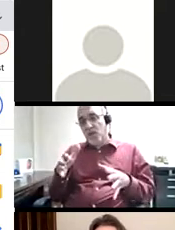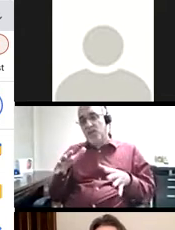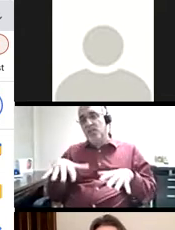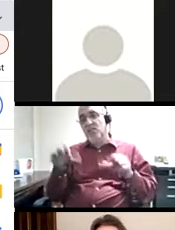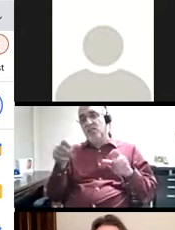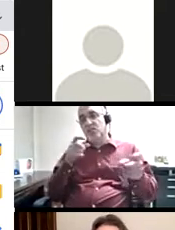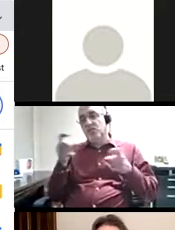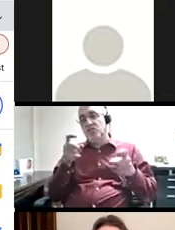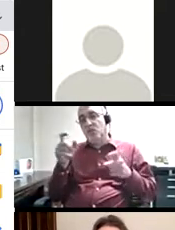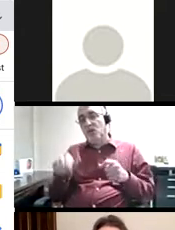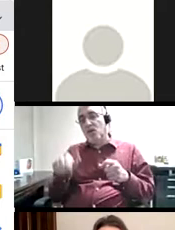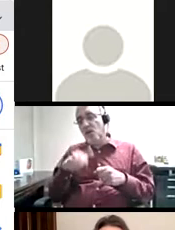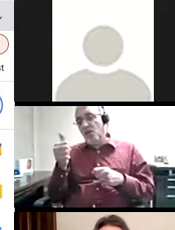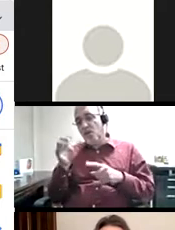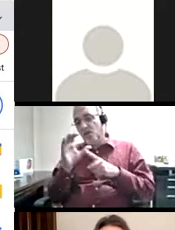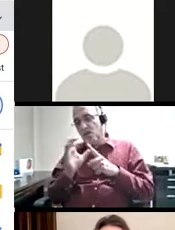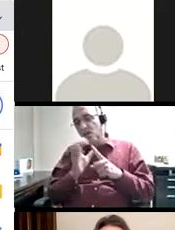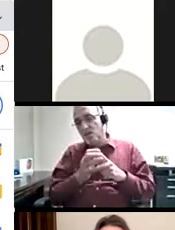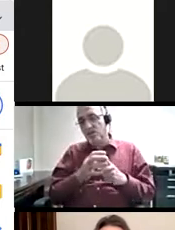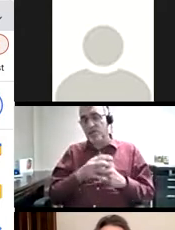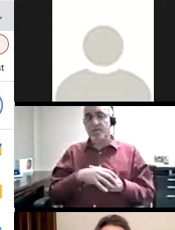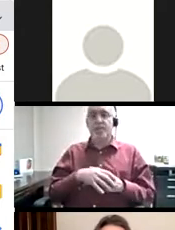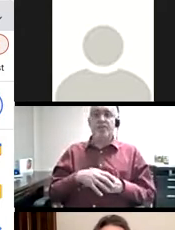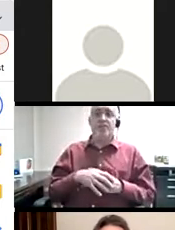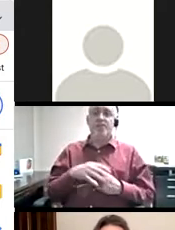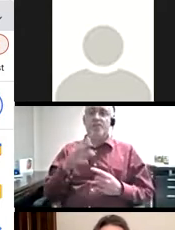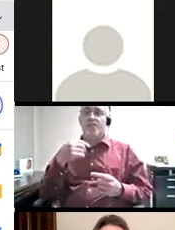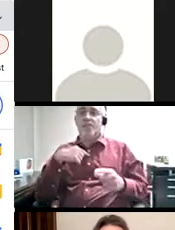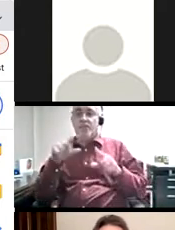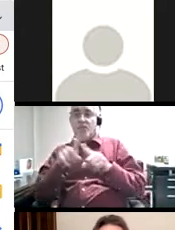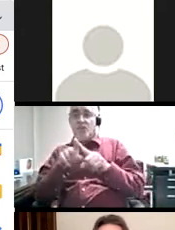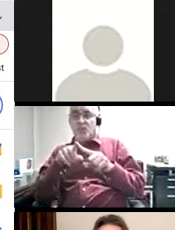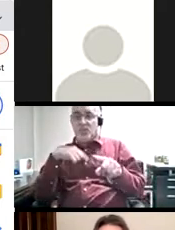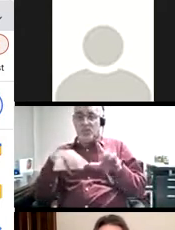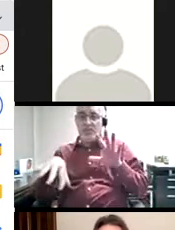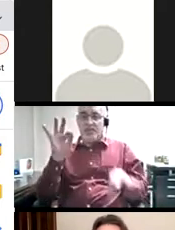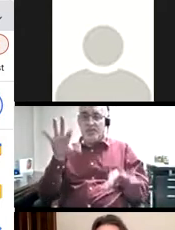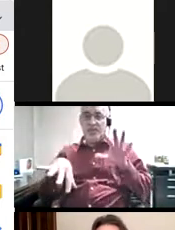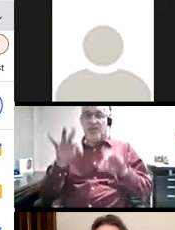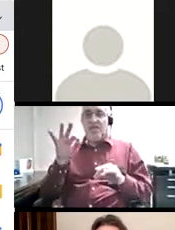culture. It invites a sharing of power and it eliminates the potential of the group and I'm